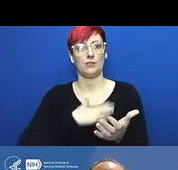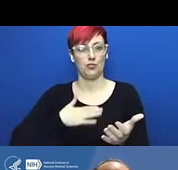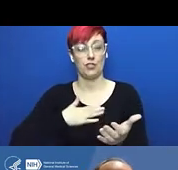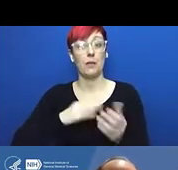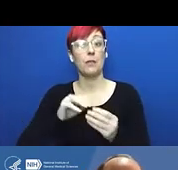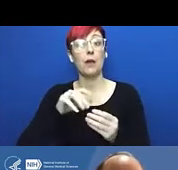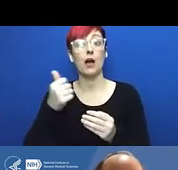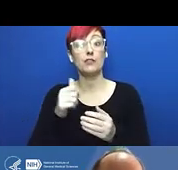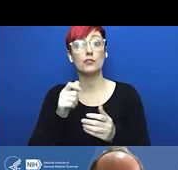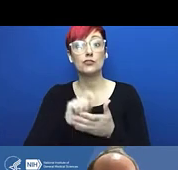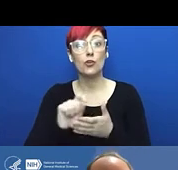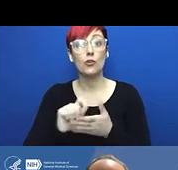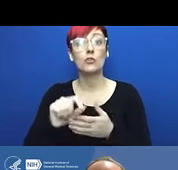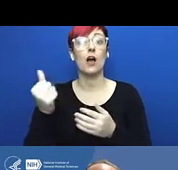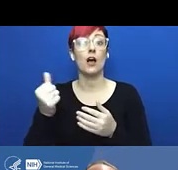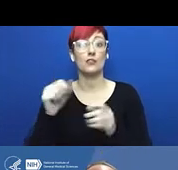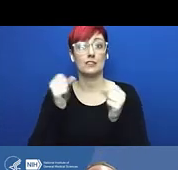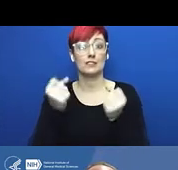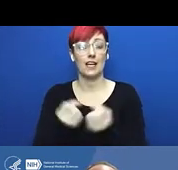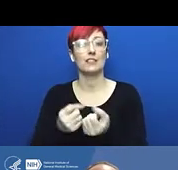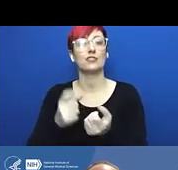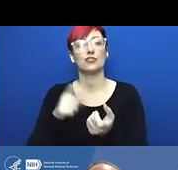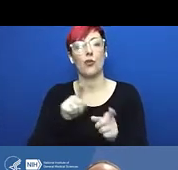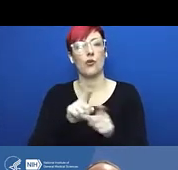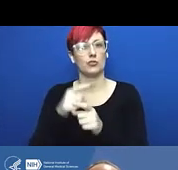So what to do about this situation?